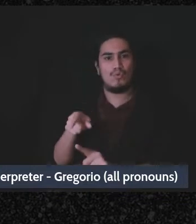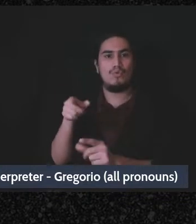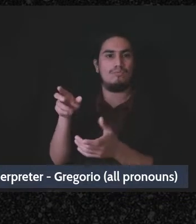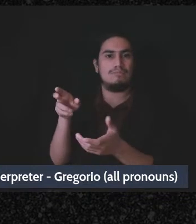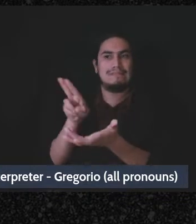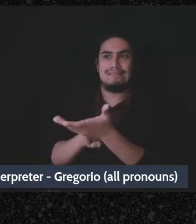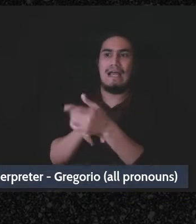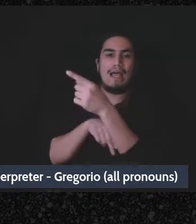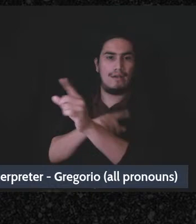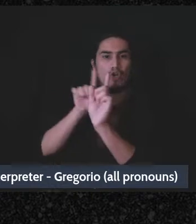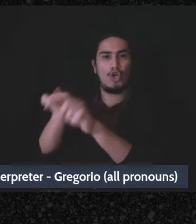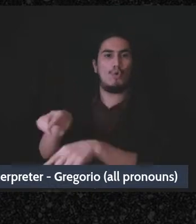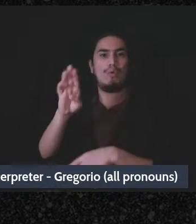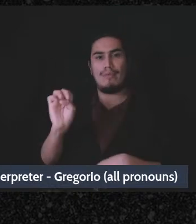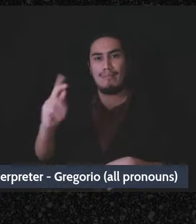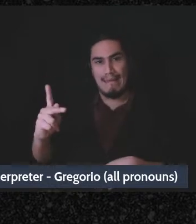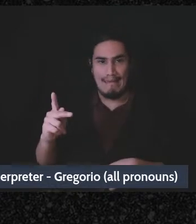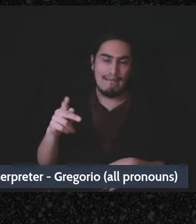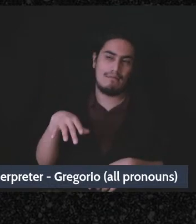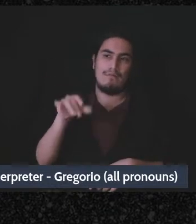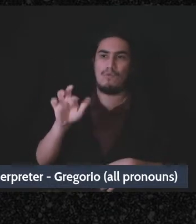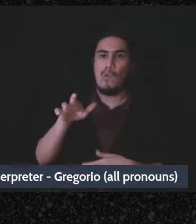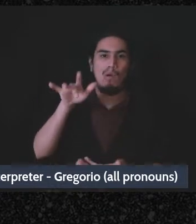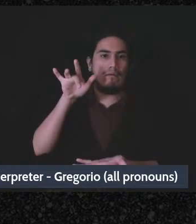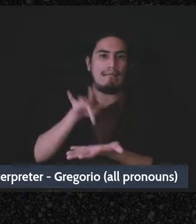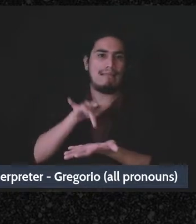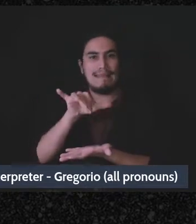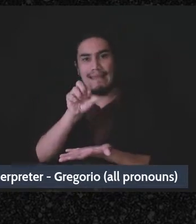sign at the bank or, you know, press the button on the computer, press the button on the computer